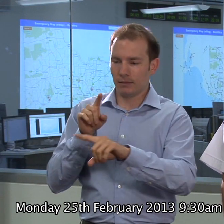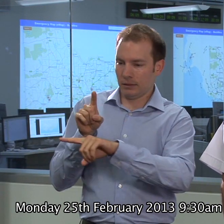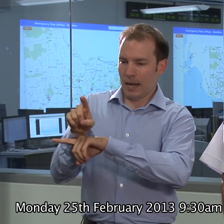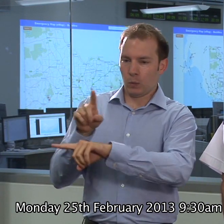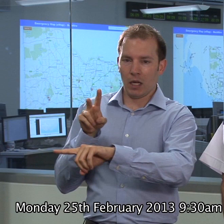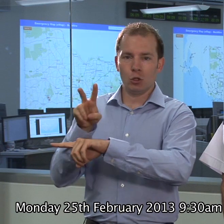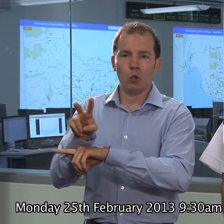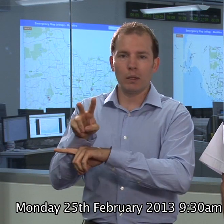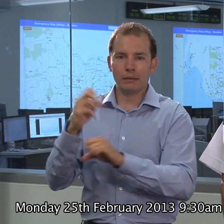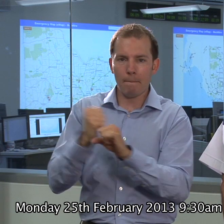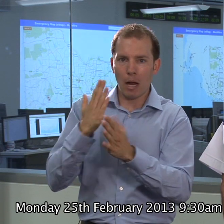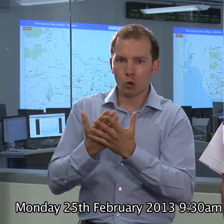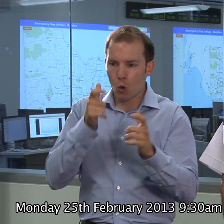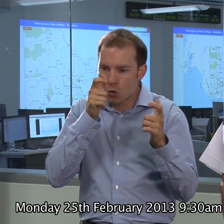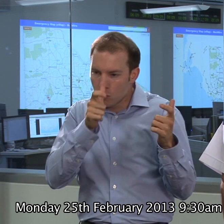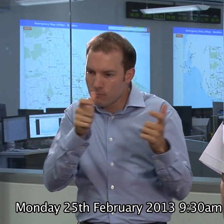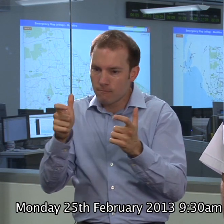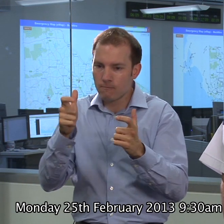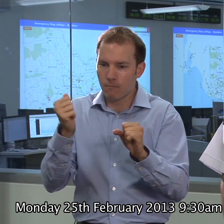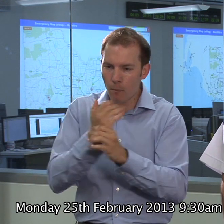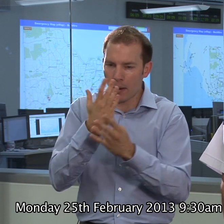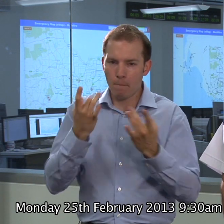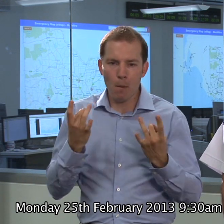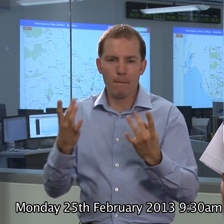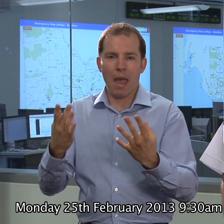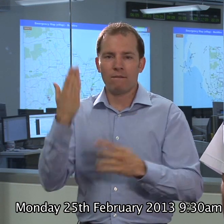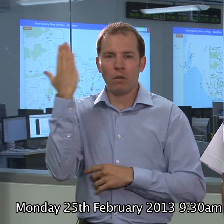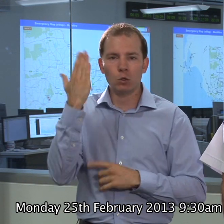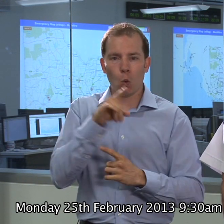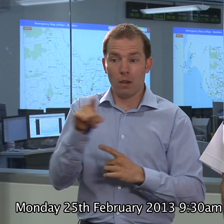do tune a lot closer to the schools, because I think thats where a lot of the concern was.